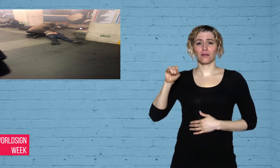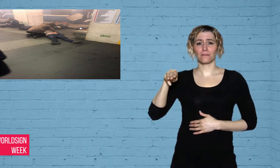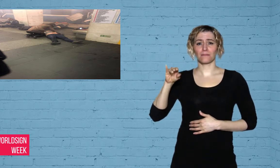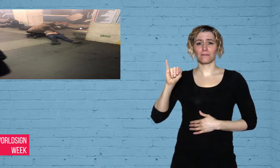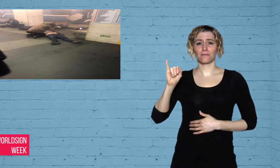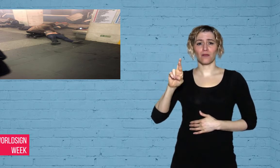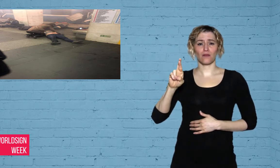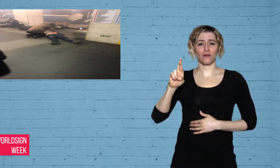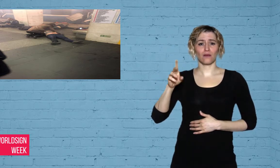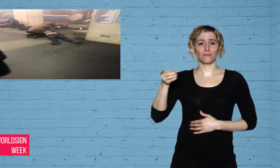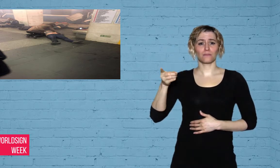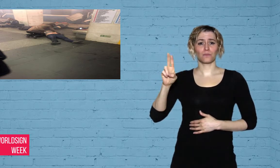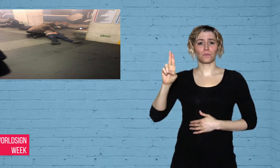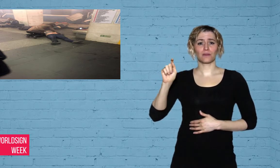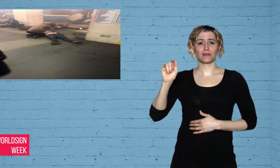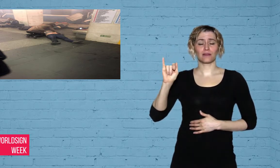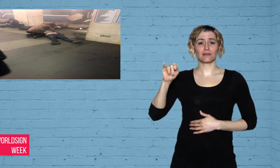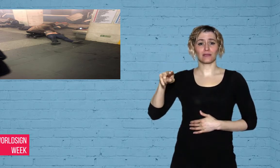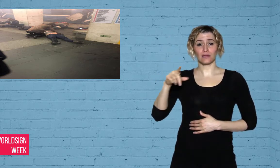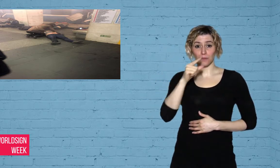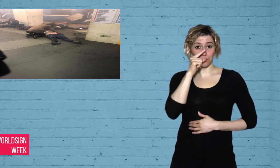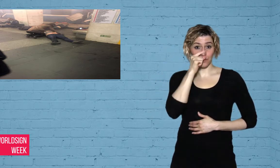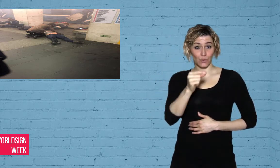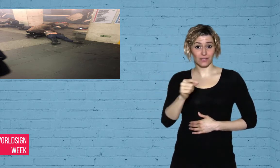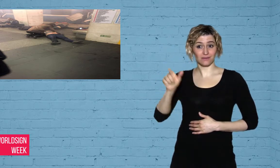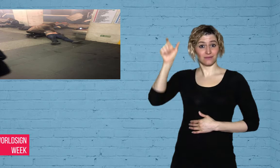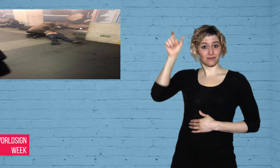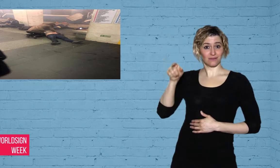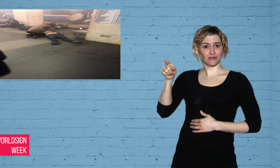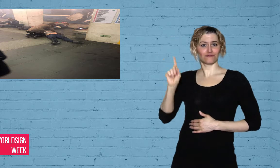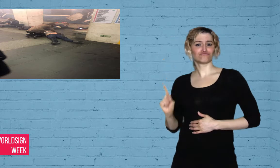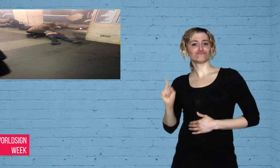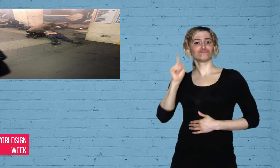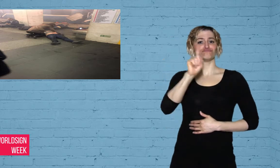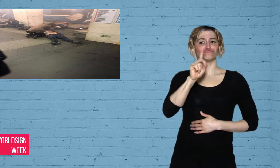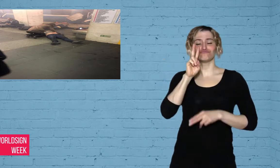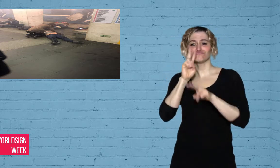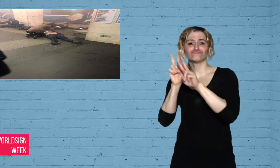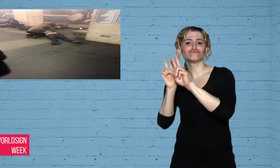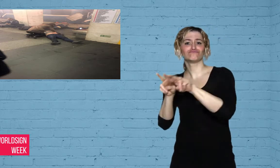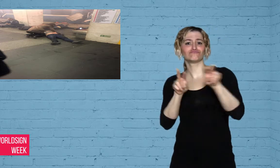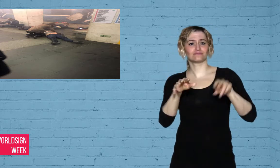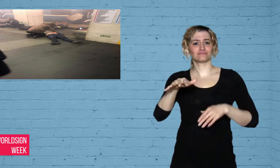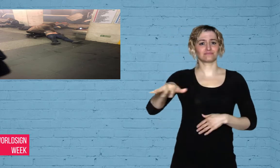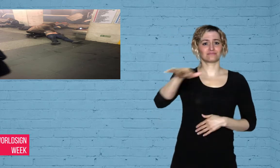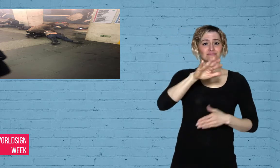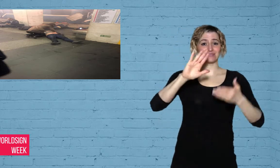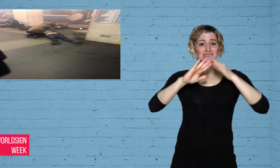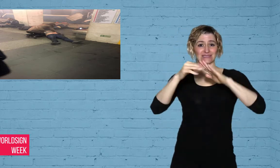President Vladimir Putin was visiting